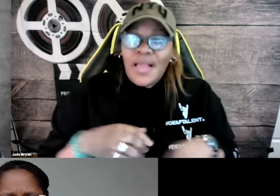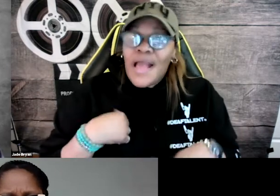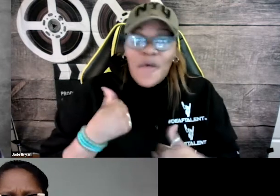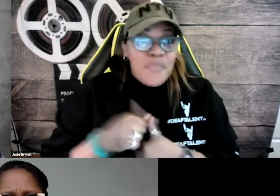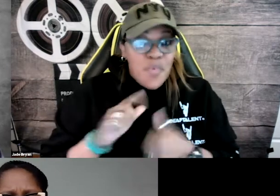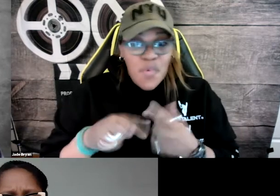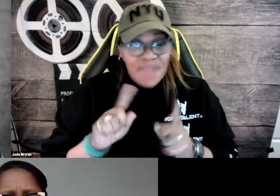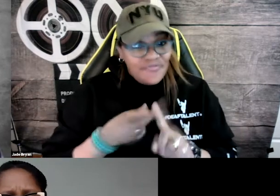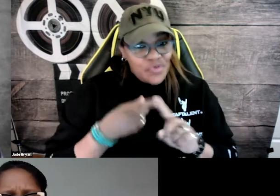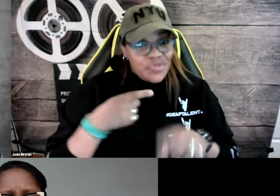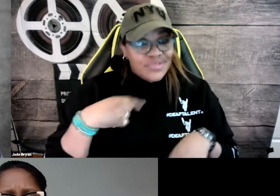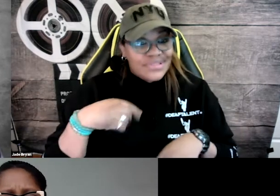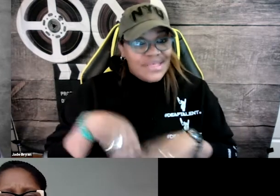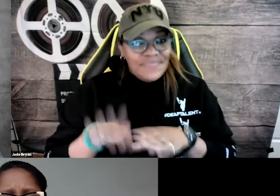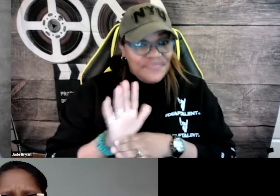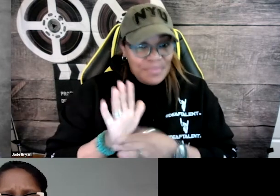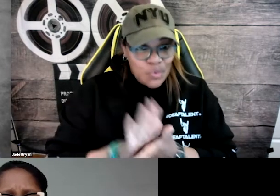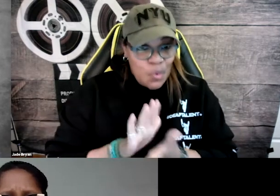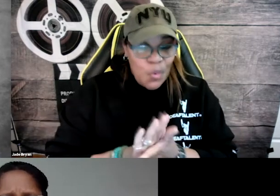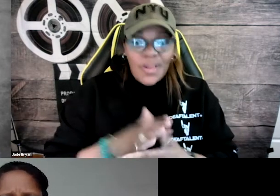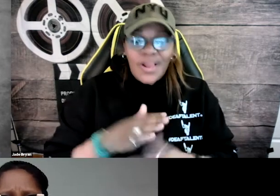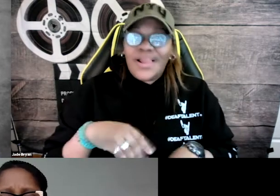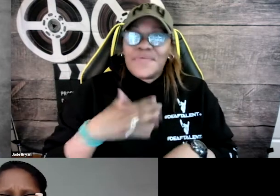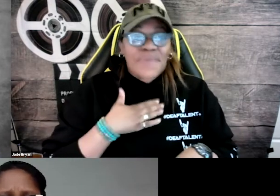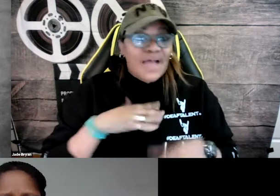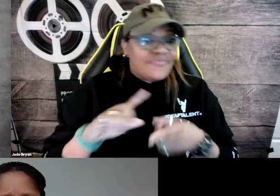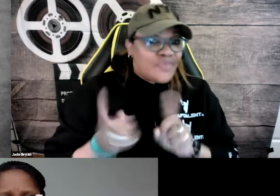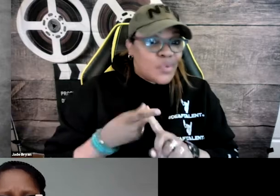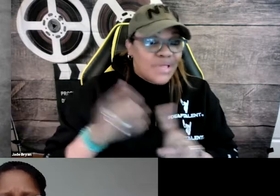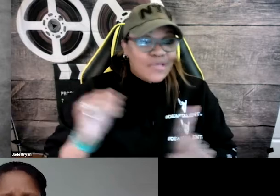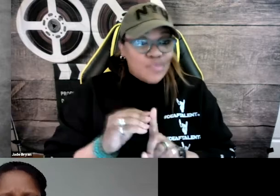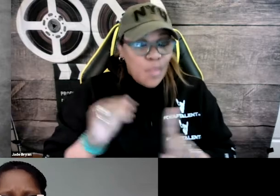Oh yeah, sure. So I remember the first time I actually entered film school